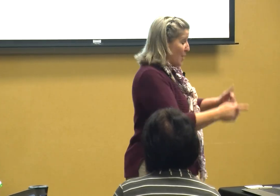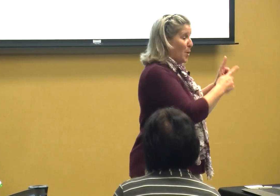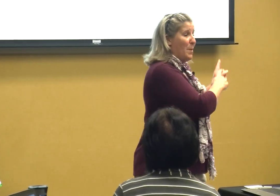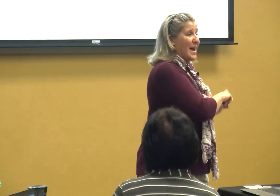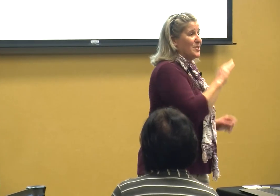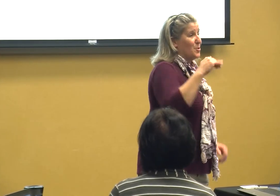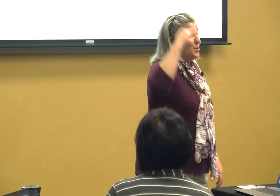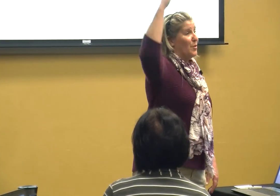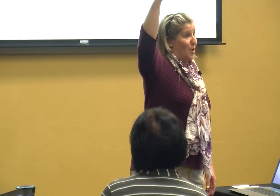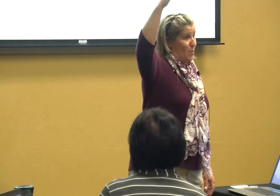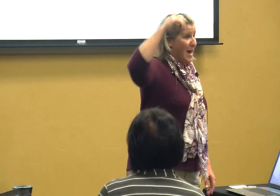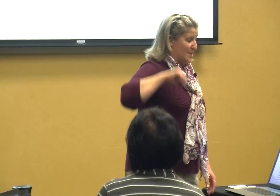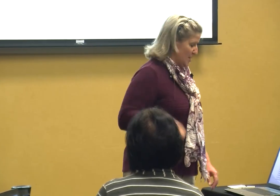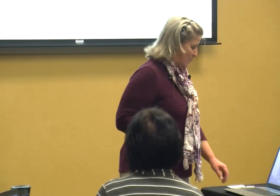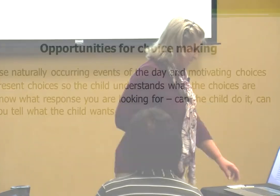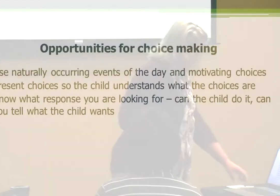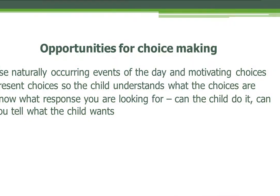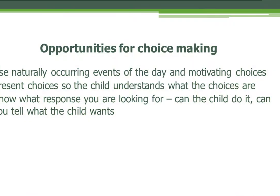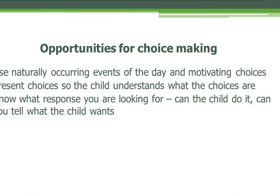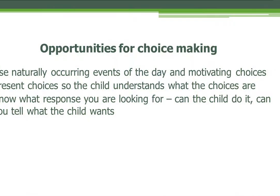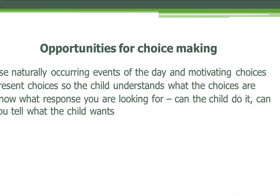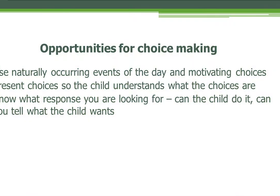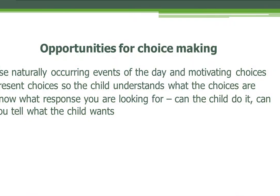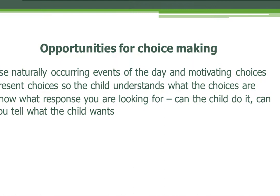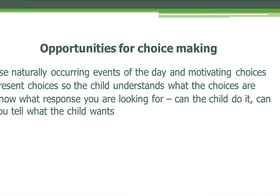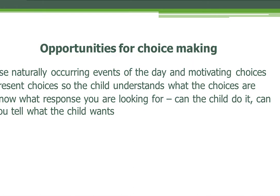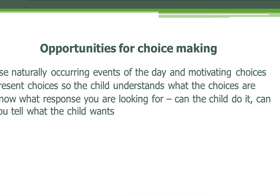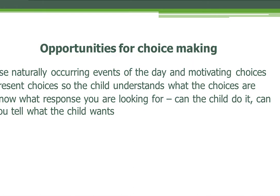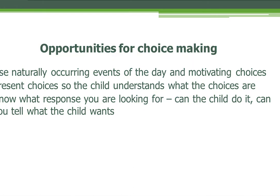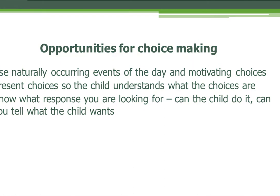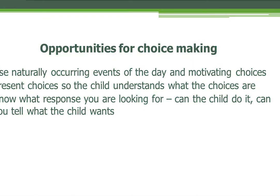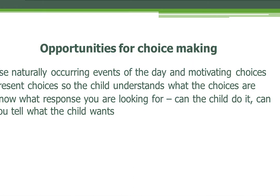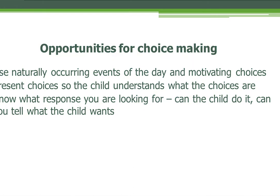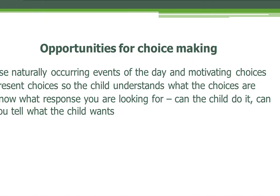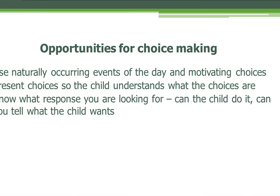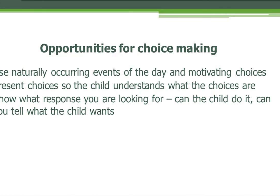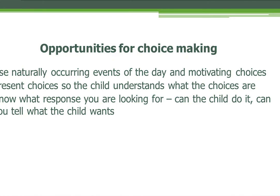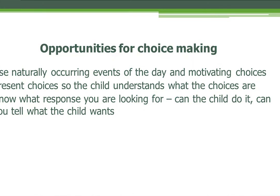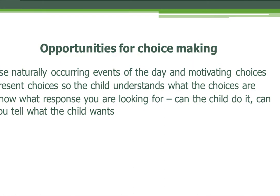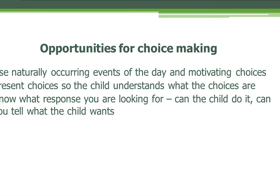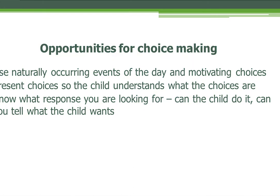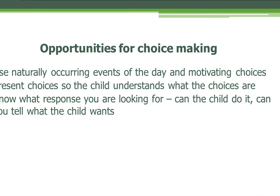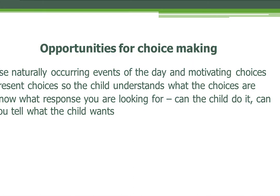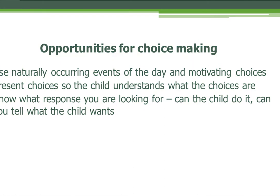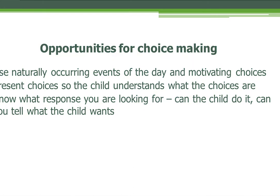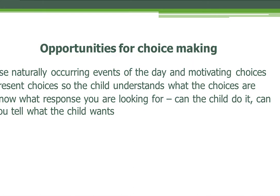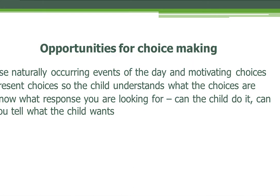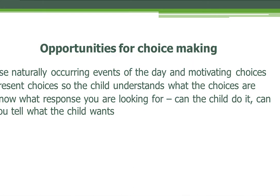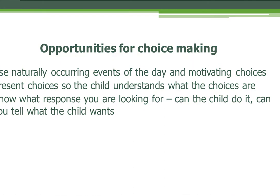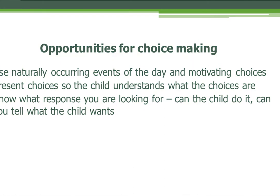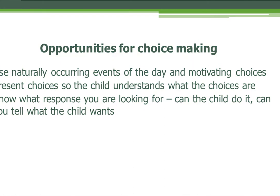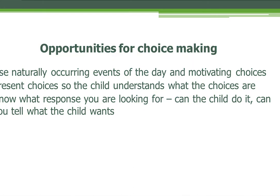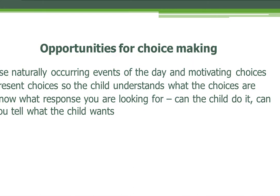go back to they'll rise to it opportunities for choice making if we don't give them opportunities